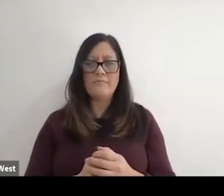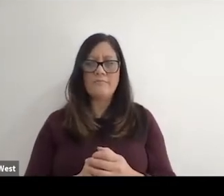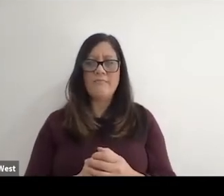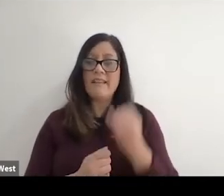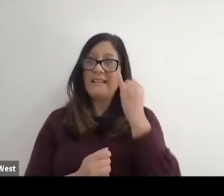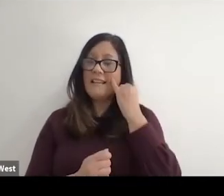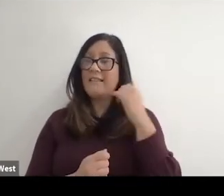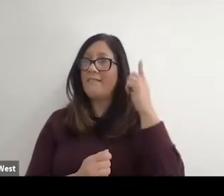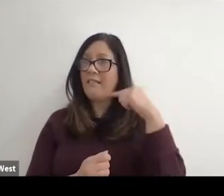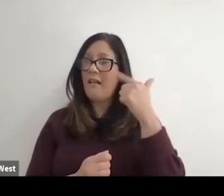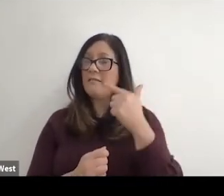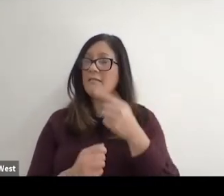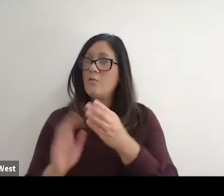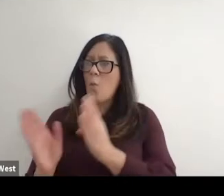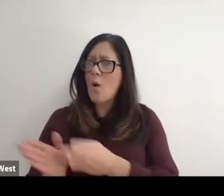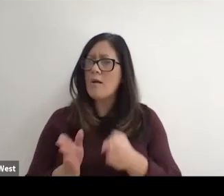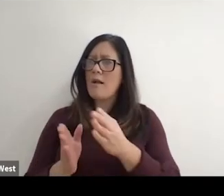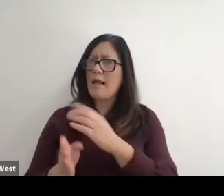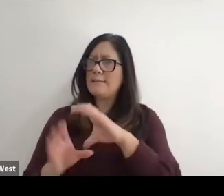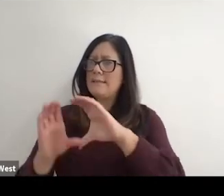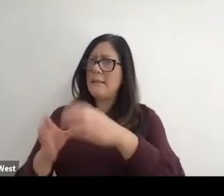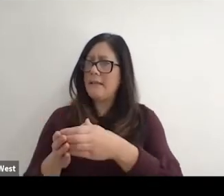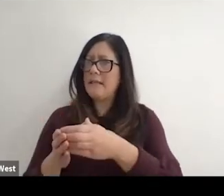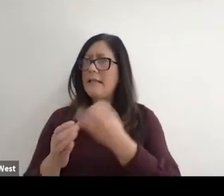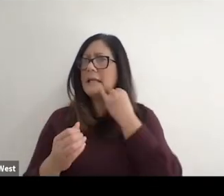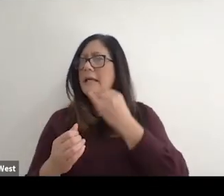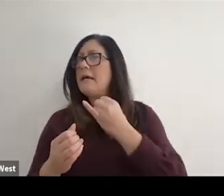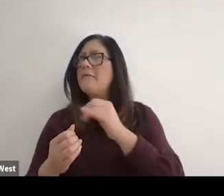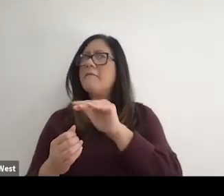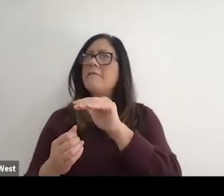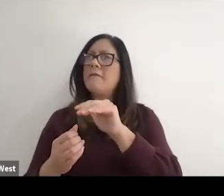that if the London organizing committee was approaching a potential sponsor.